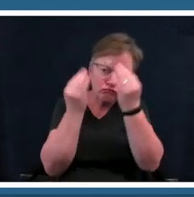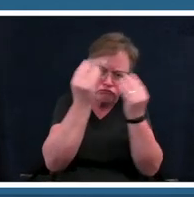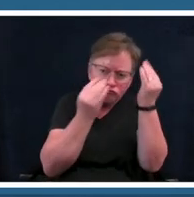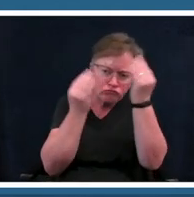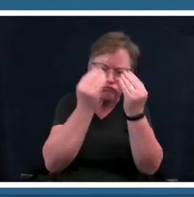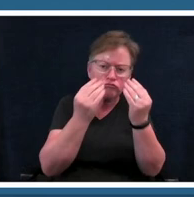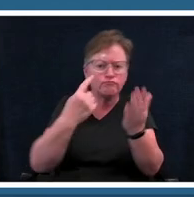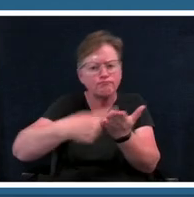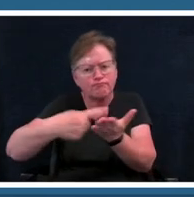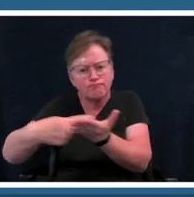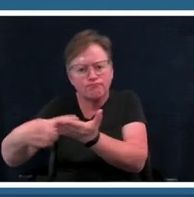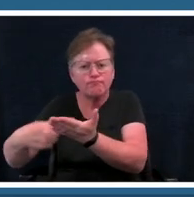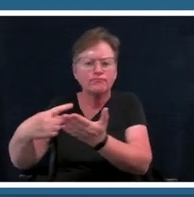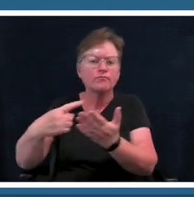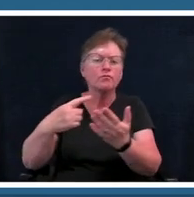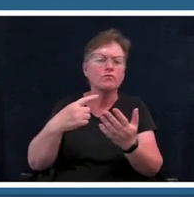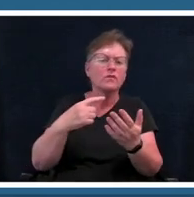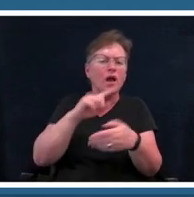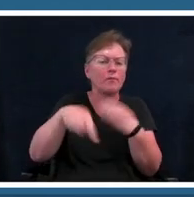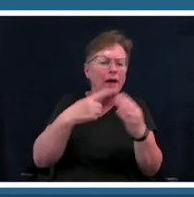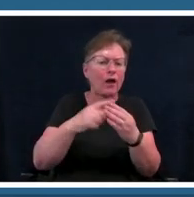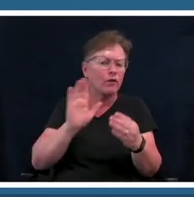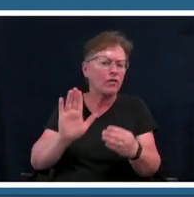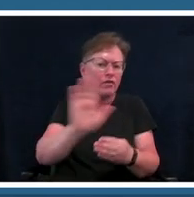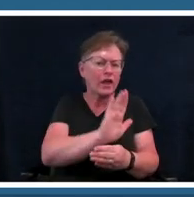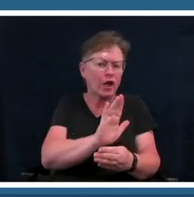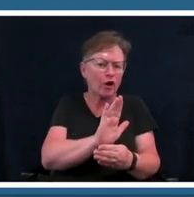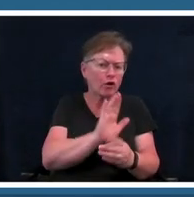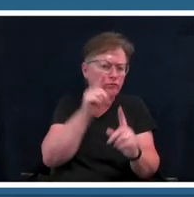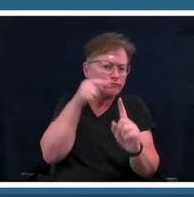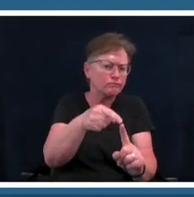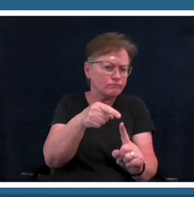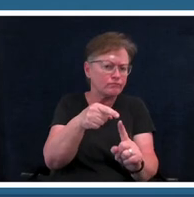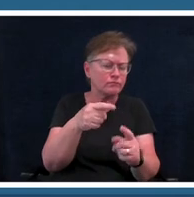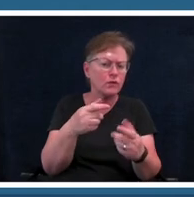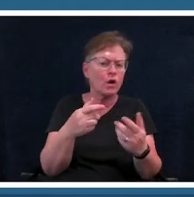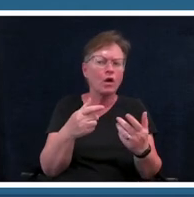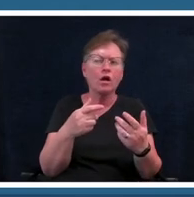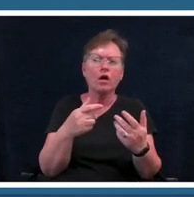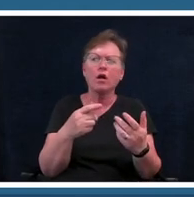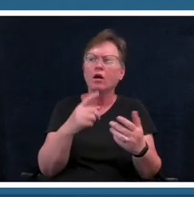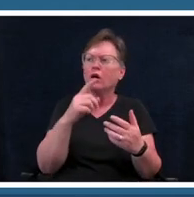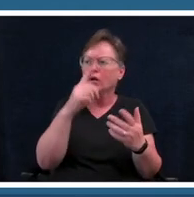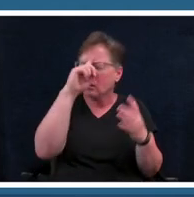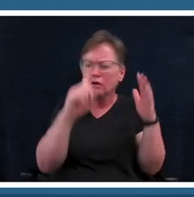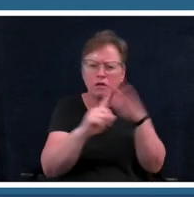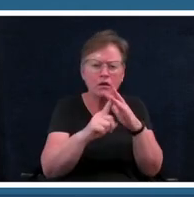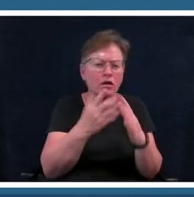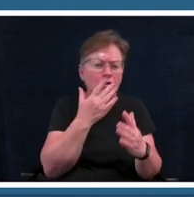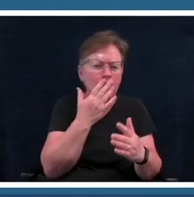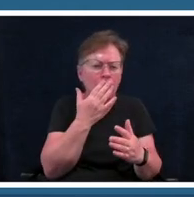words that they wrote down what colors come to mind when they read